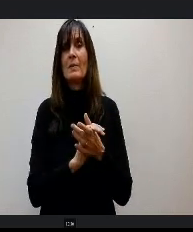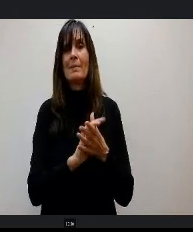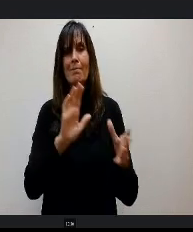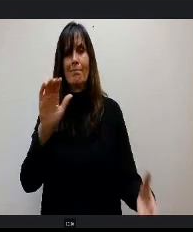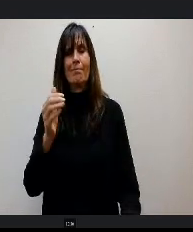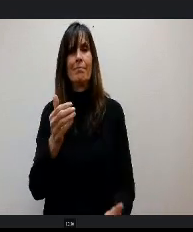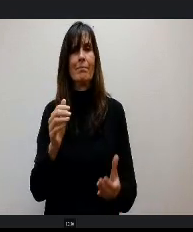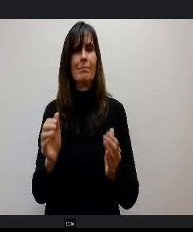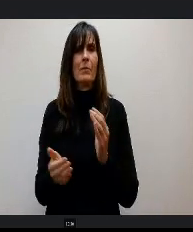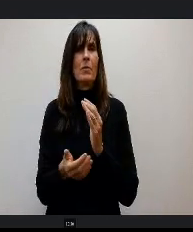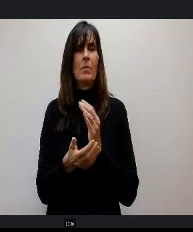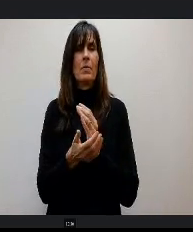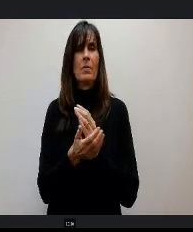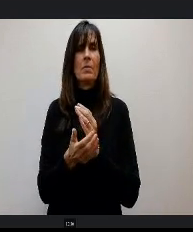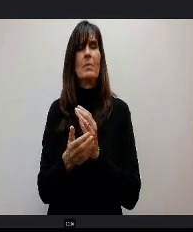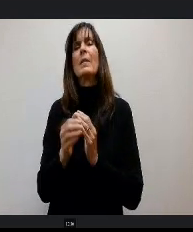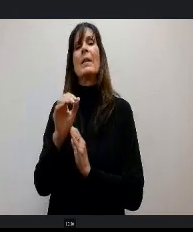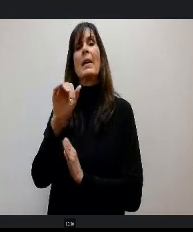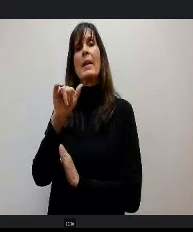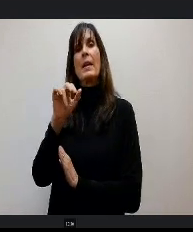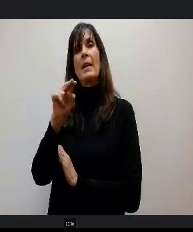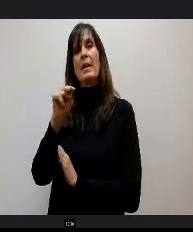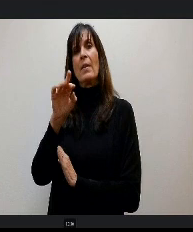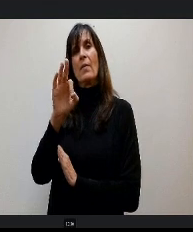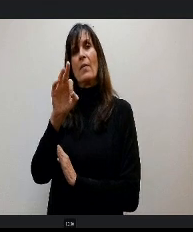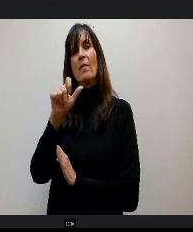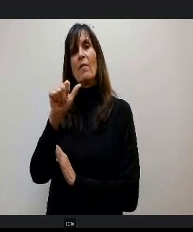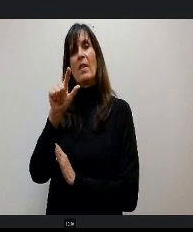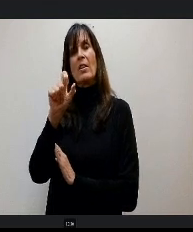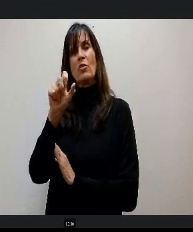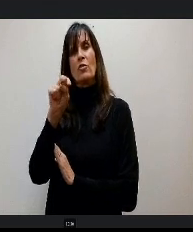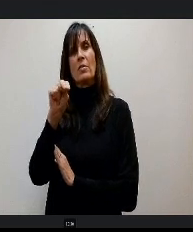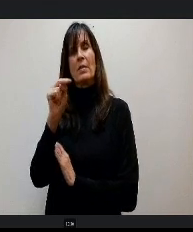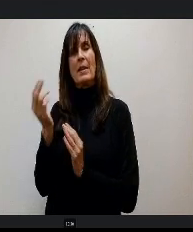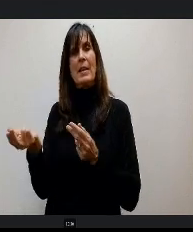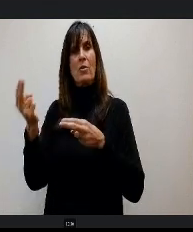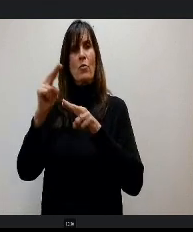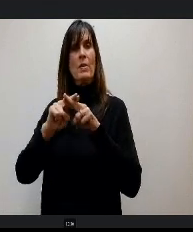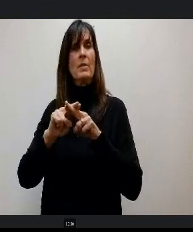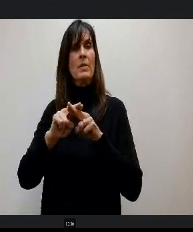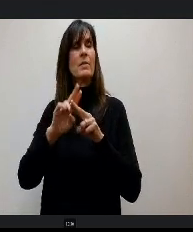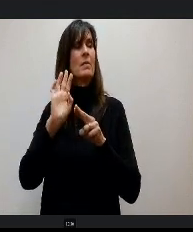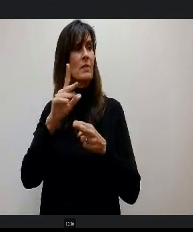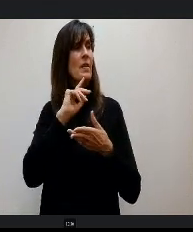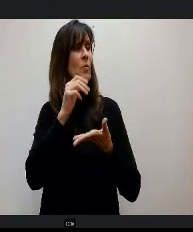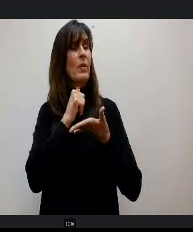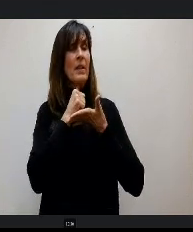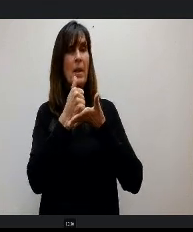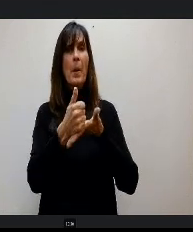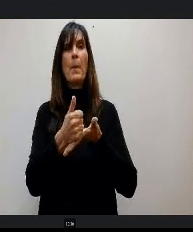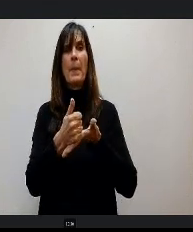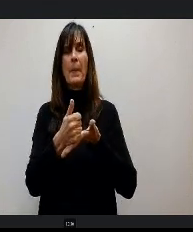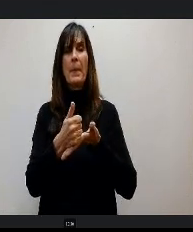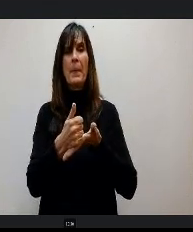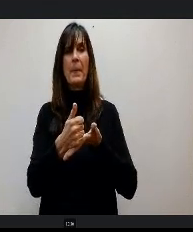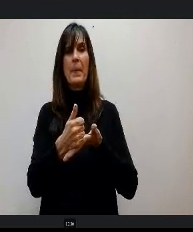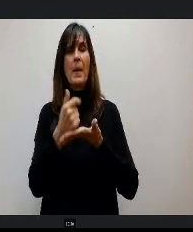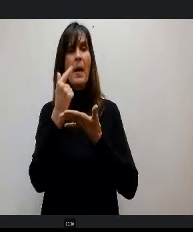inflationary increase to the floor. And so they said that was a very helpful piece of feedback. I said I think some of the other districts might